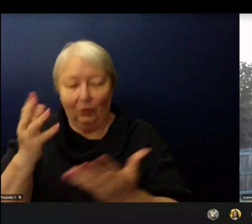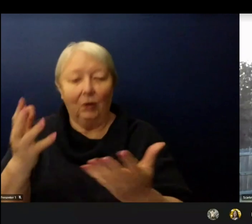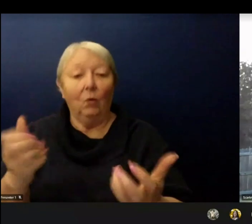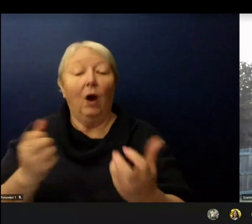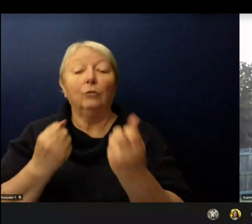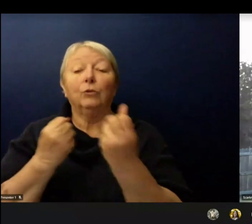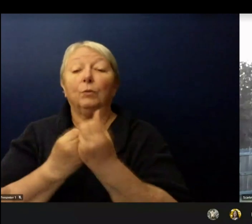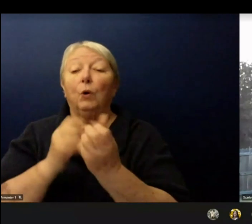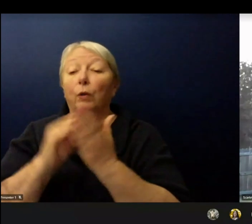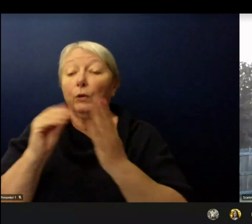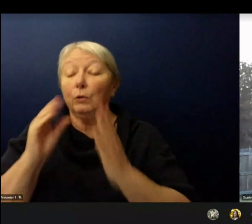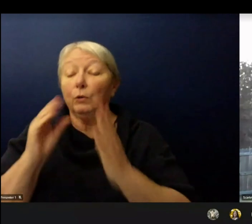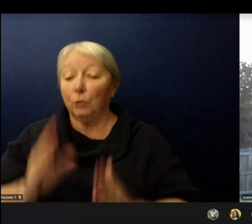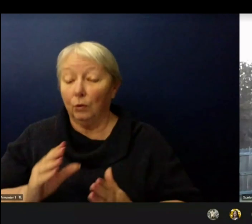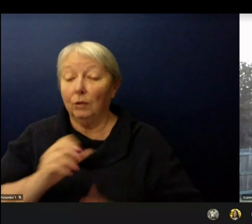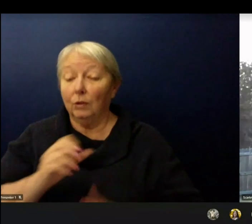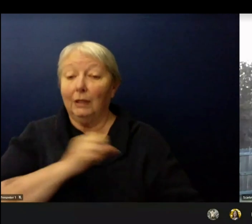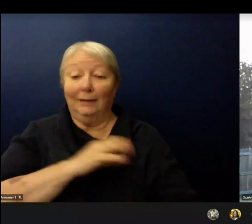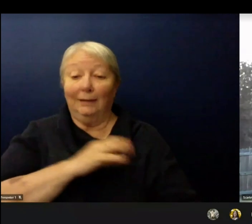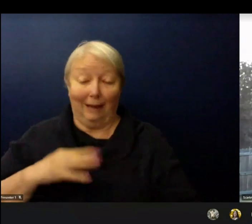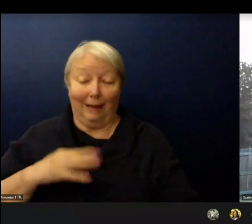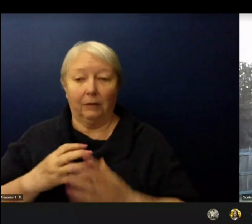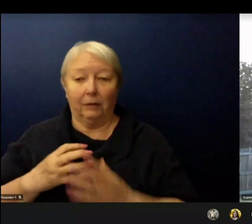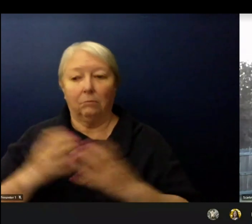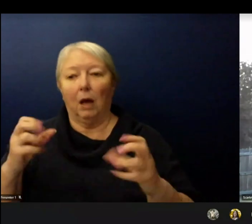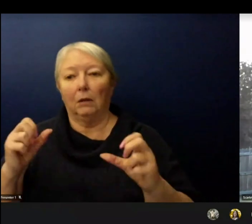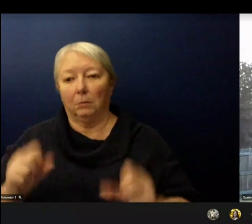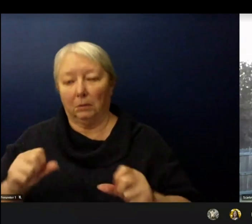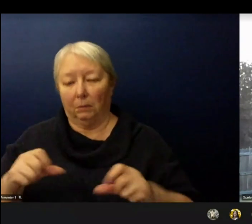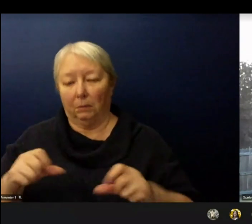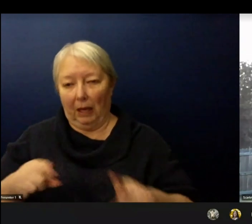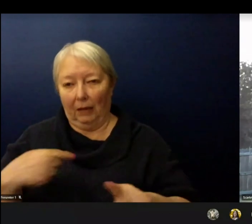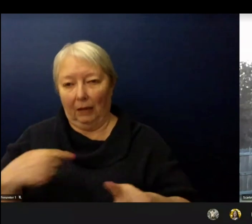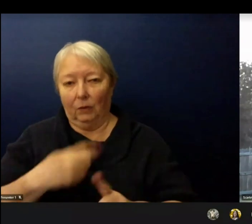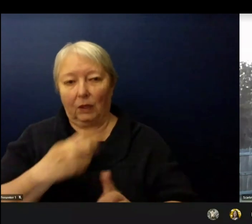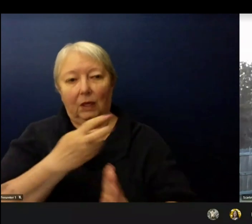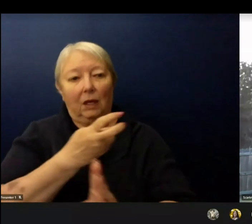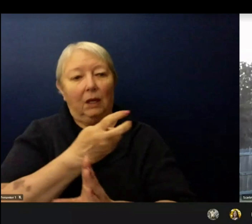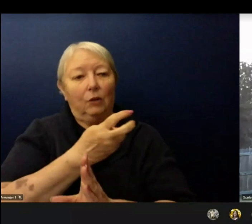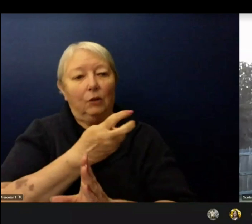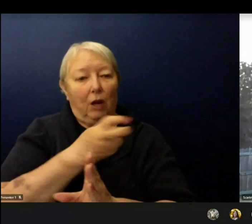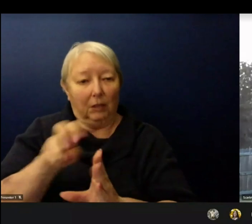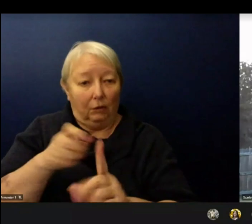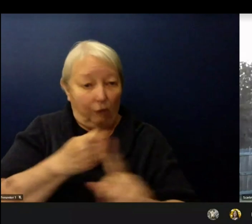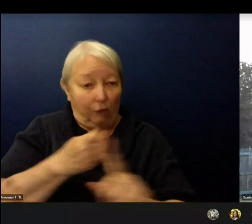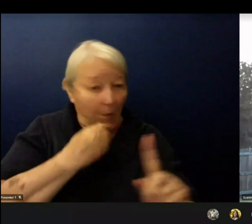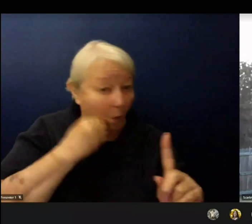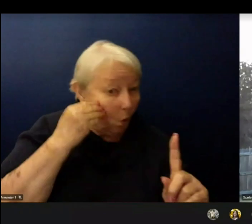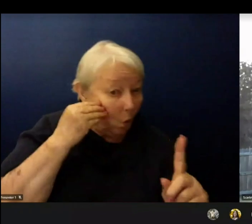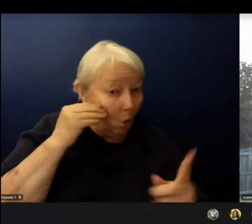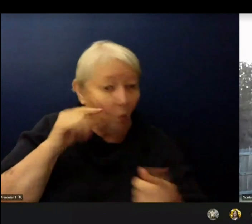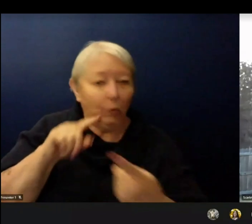as possible as we transition back to buildings not just academically but also with their social emotional needs.